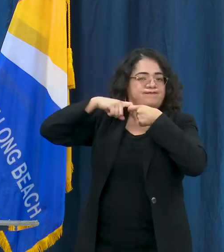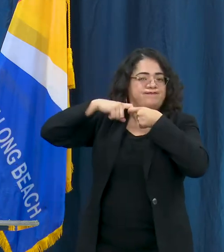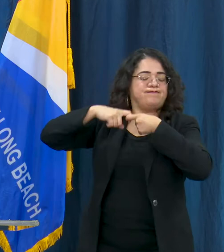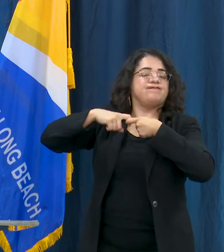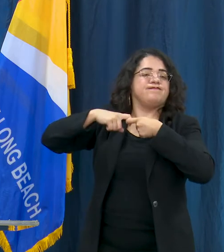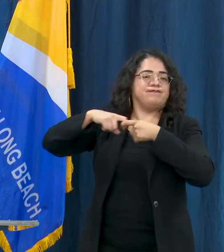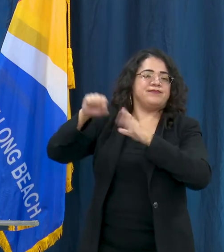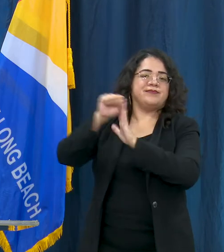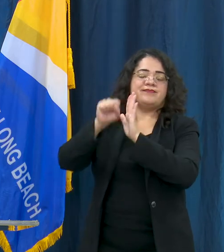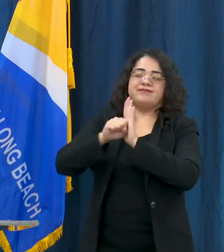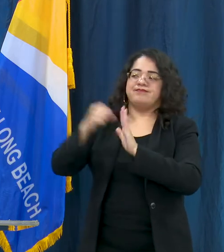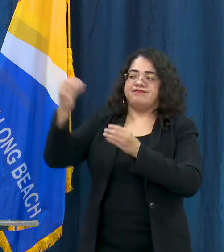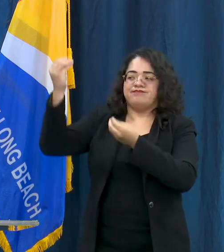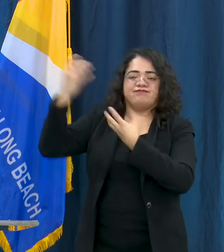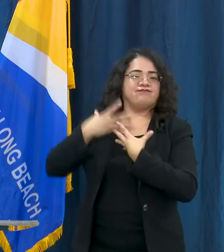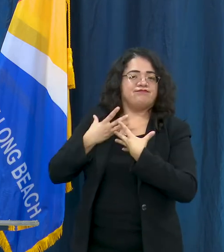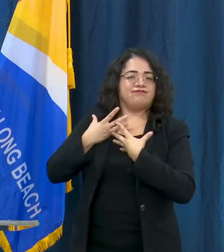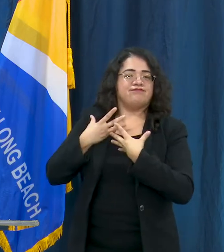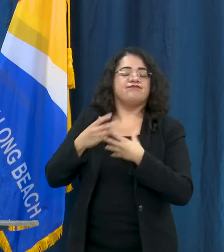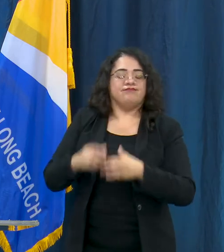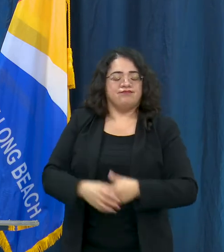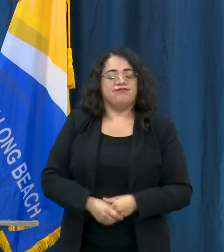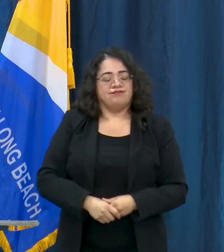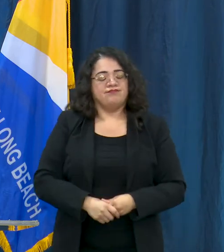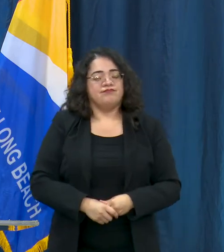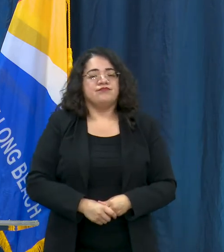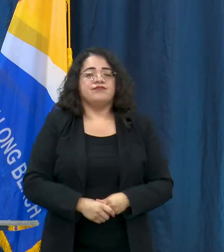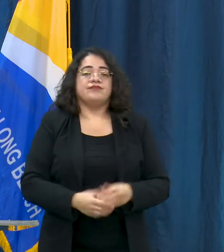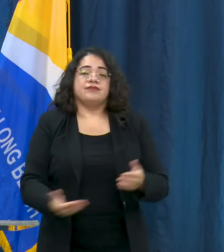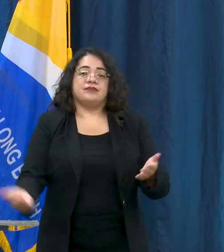as well and so with that I want to again just remind folks that these